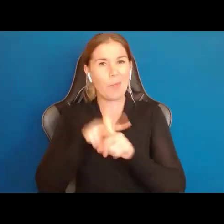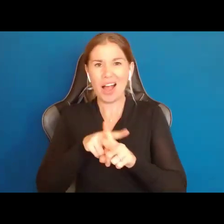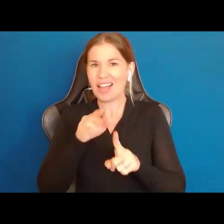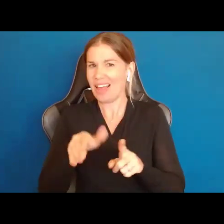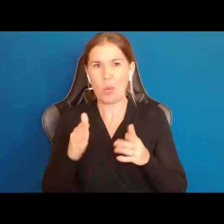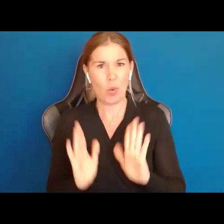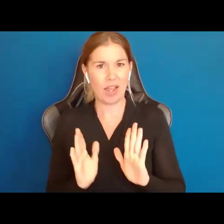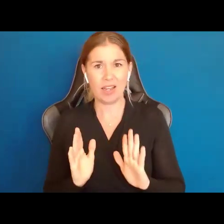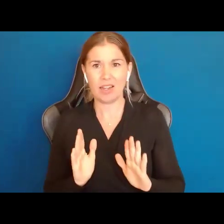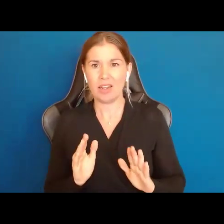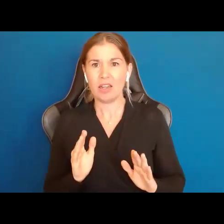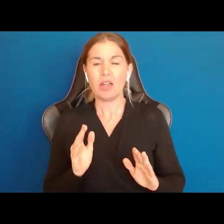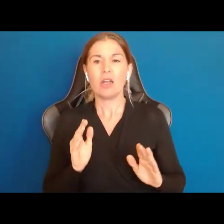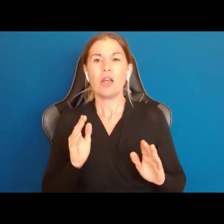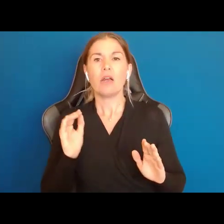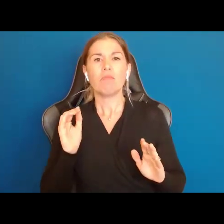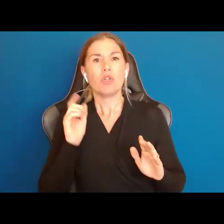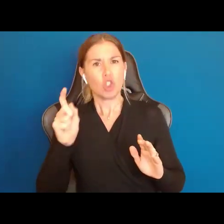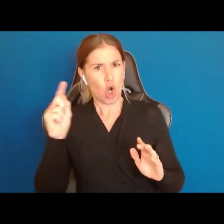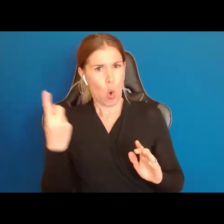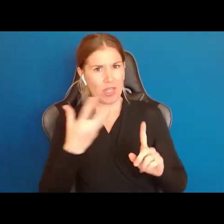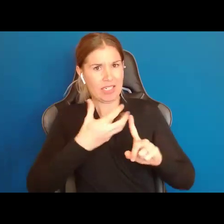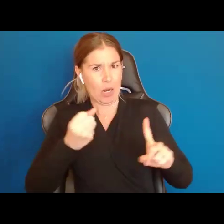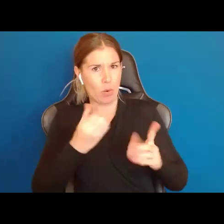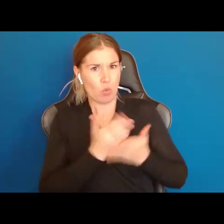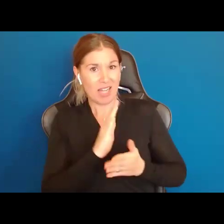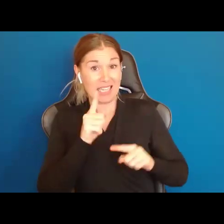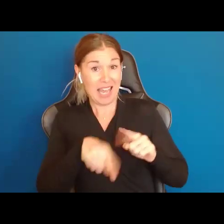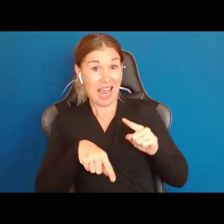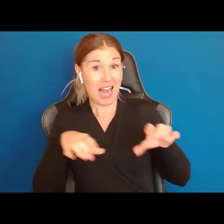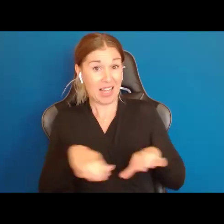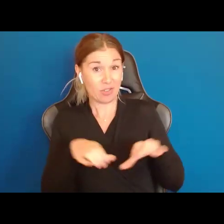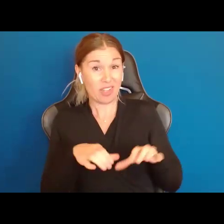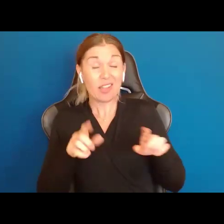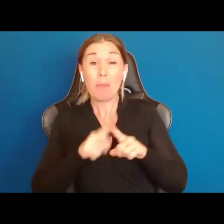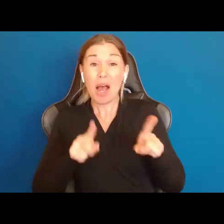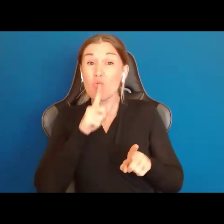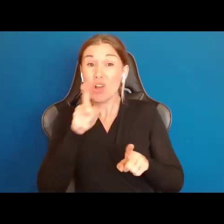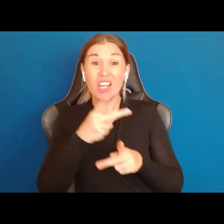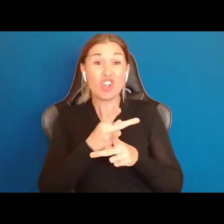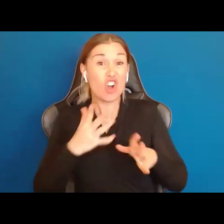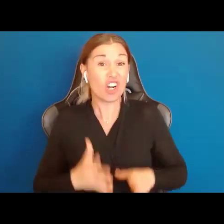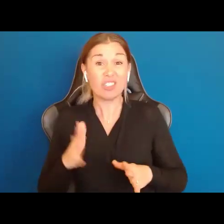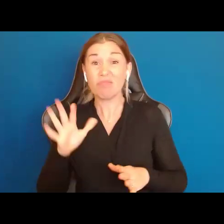take away rights that you can truly not exercise, well over 90% of guardianships are called full